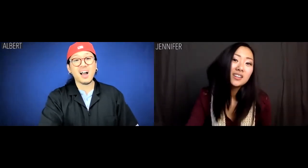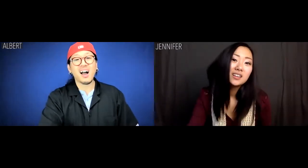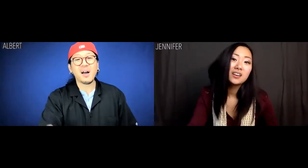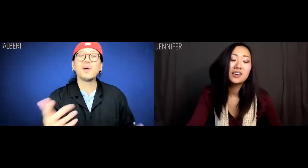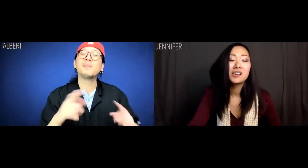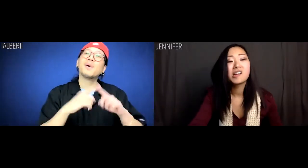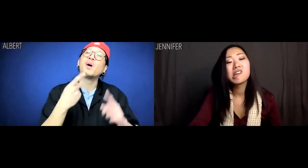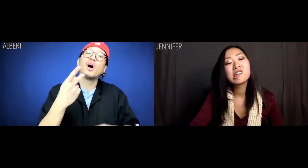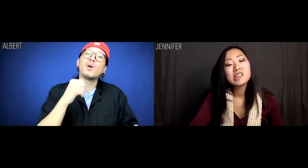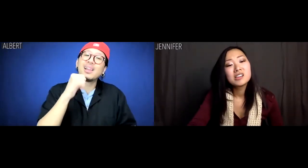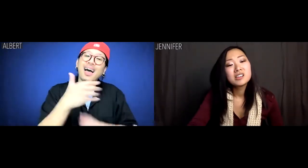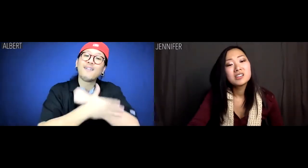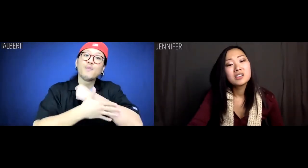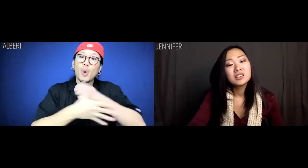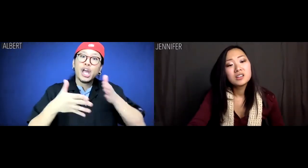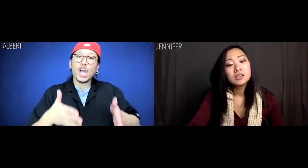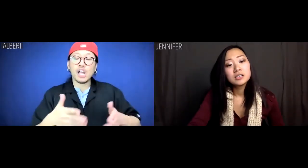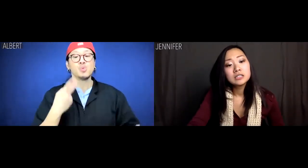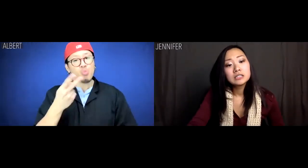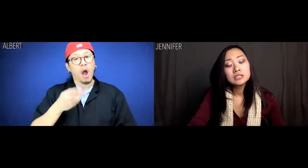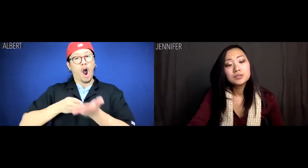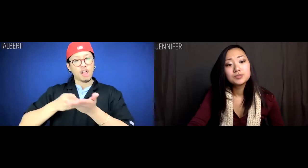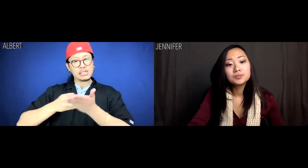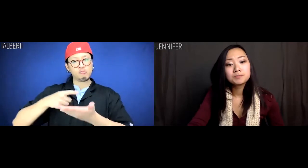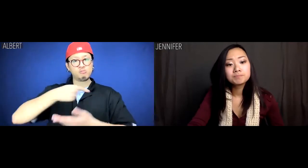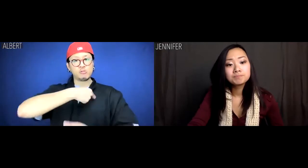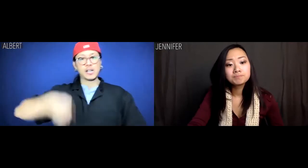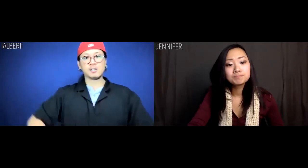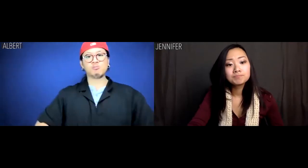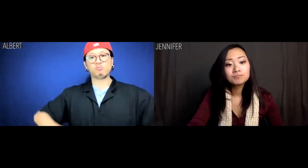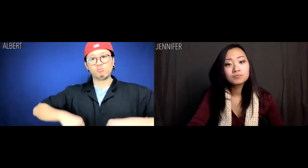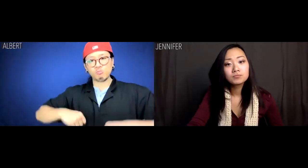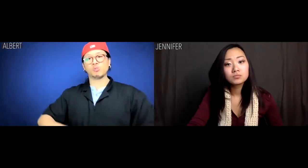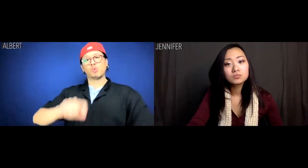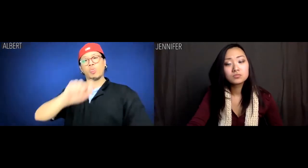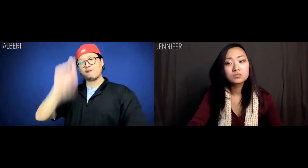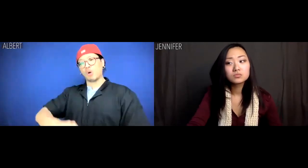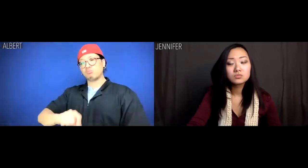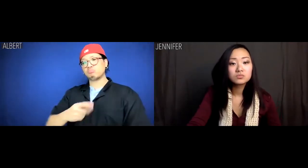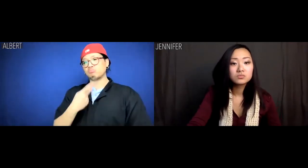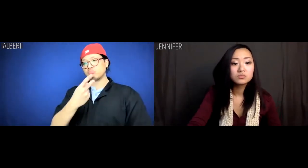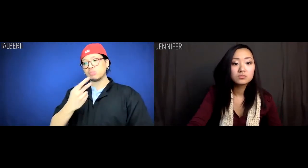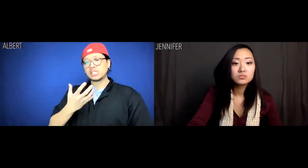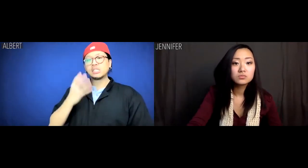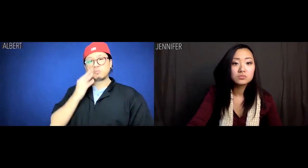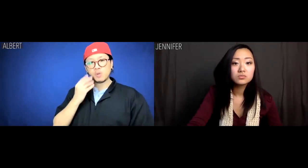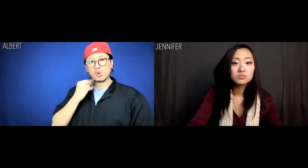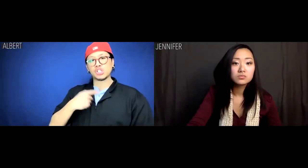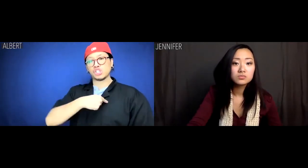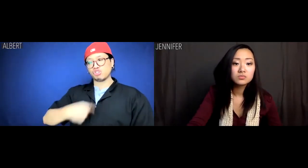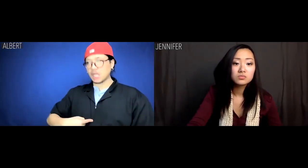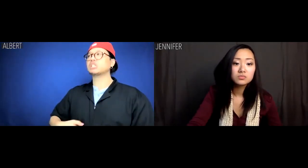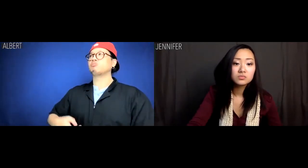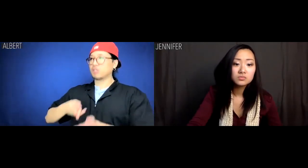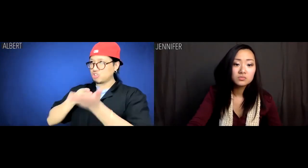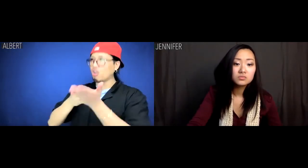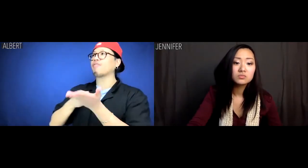Albert: But we're not foreigners. We're authentic Chinese. And therefore, our experience of China is innately authentic.